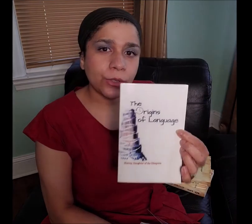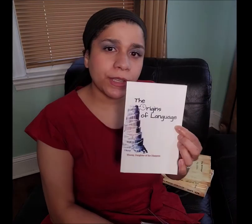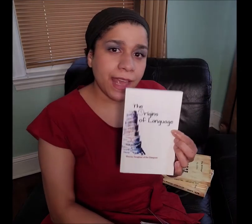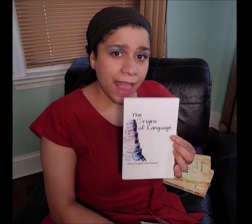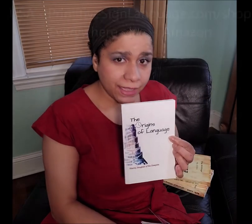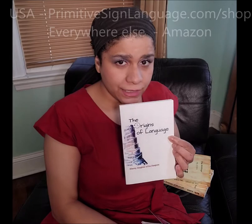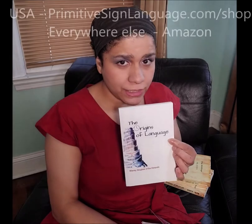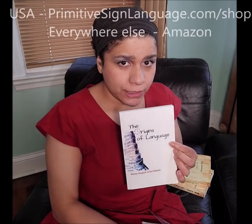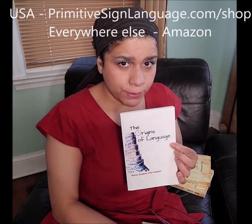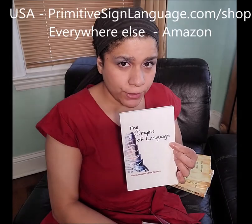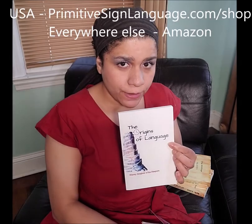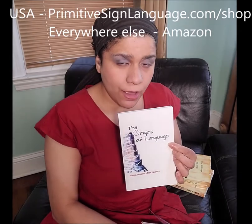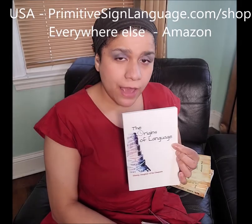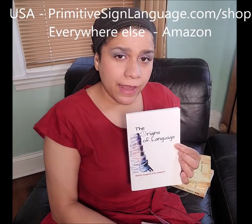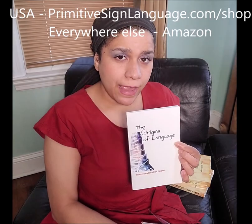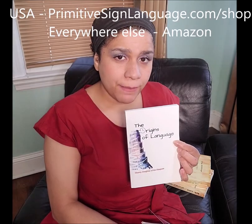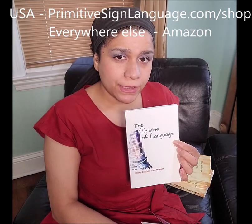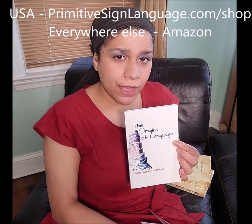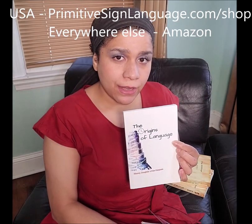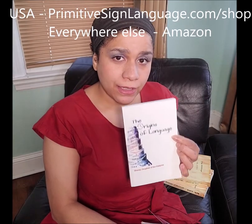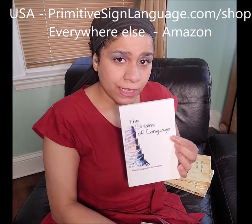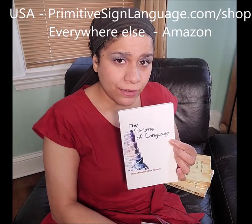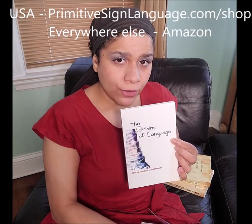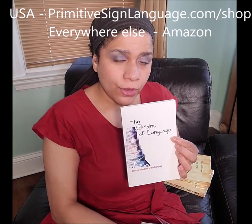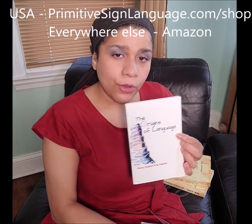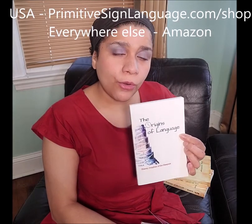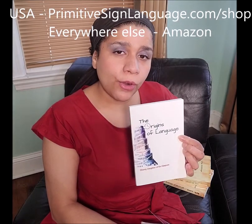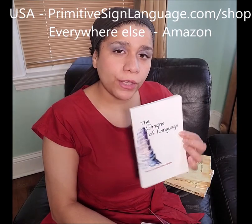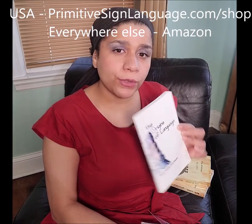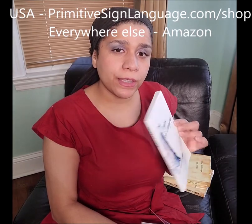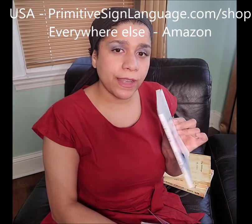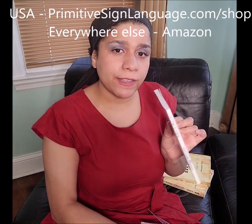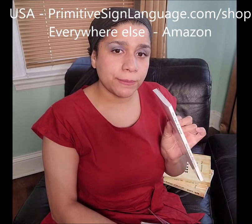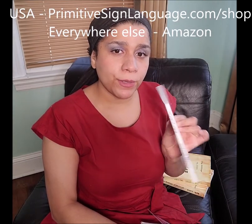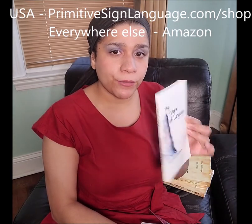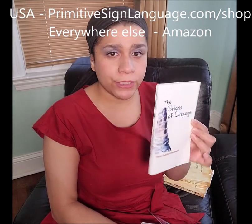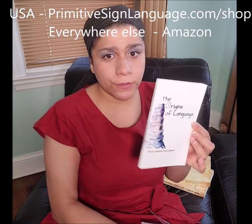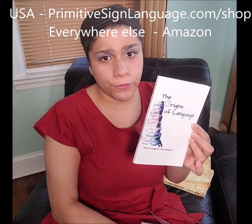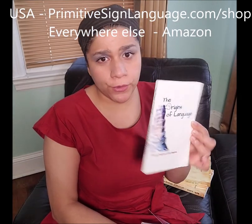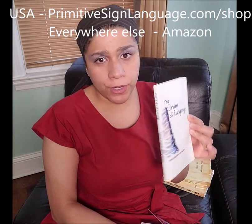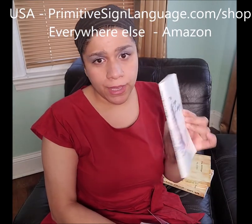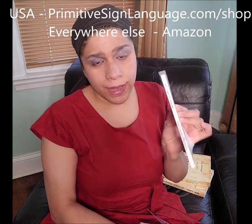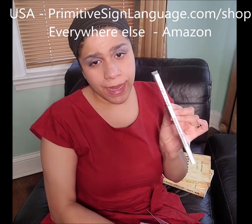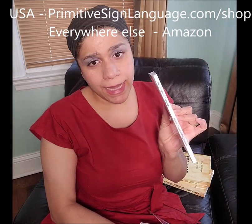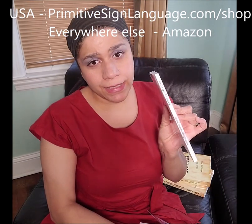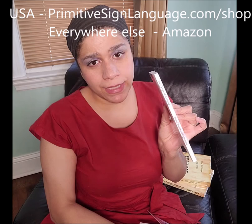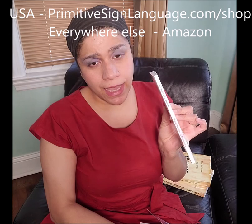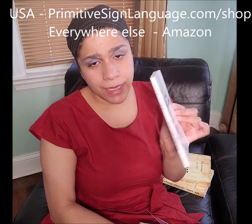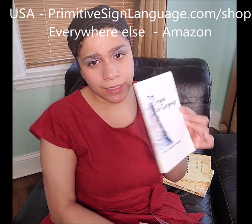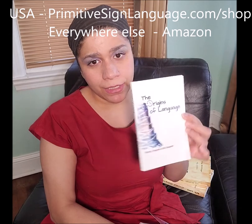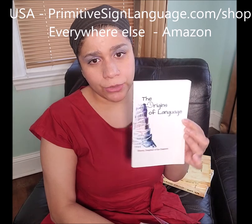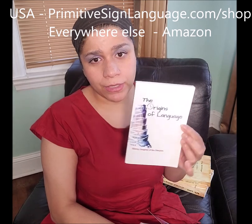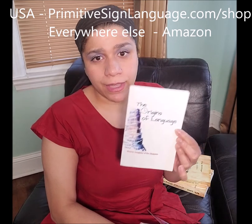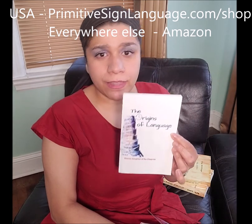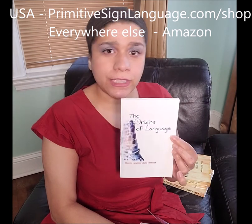You can access this book on Amazon Kindle or you can get this book for just $4.99. You can get this